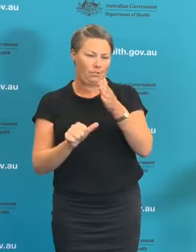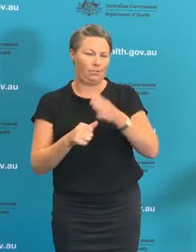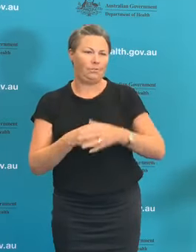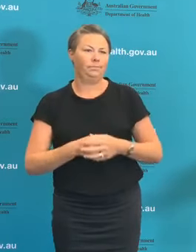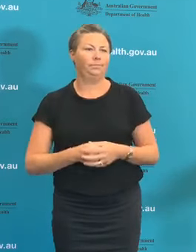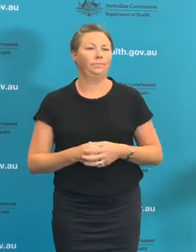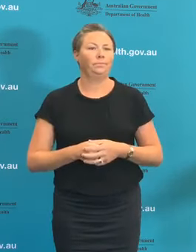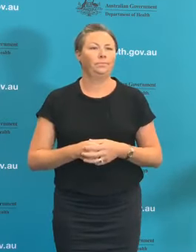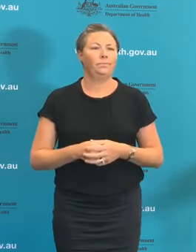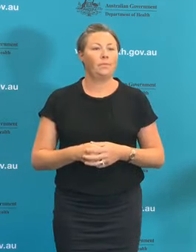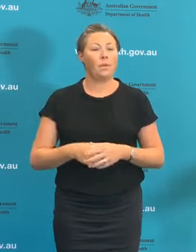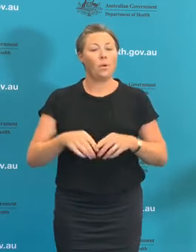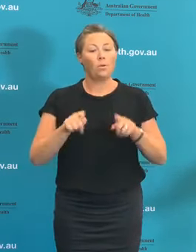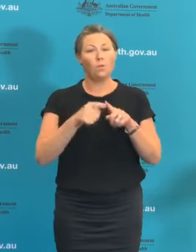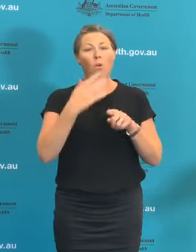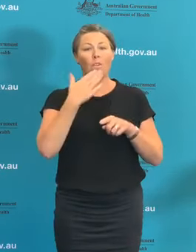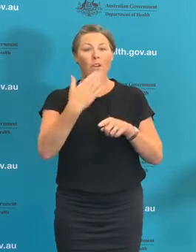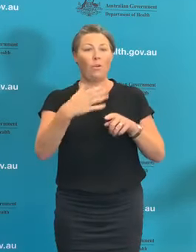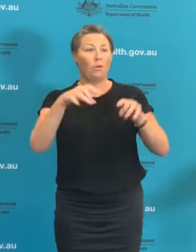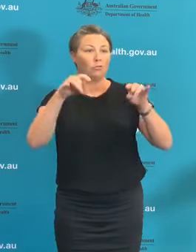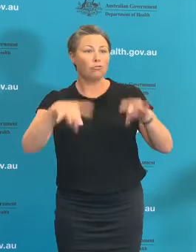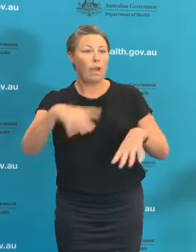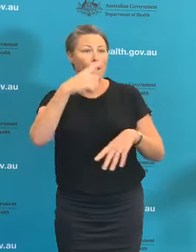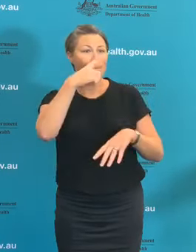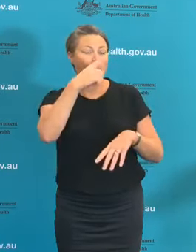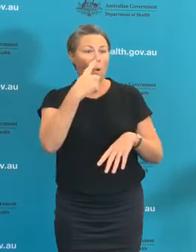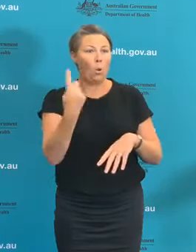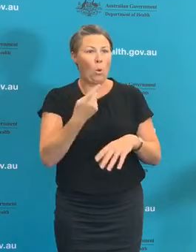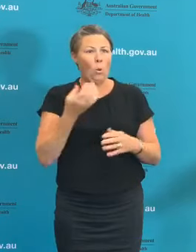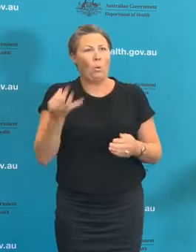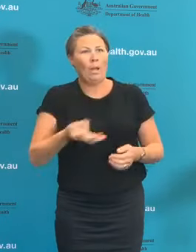thank patients and families as well who have been waiting for elective surgery